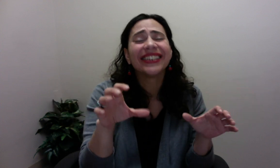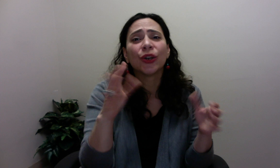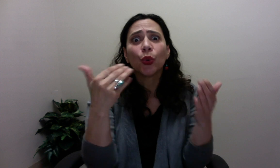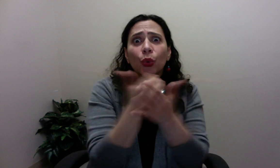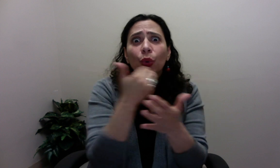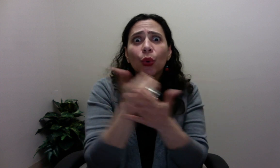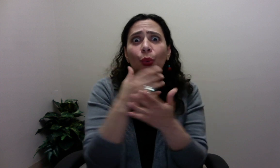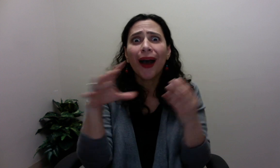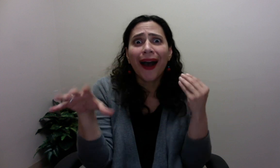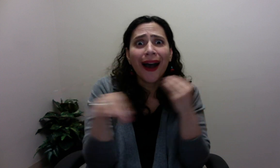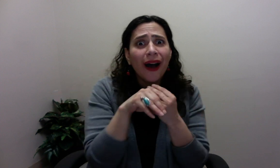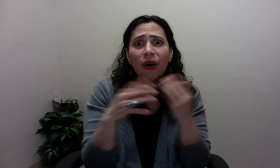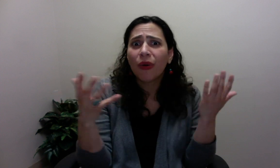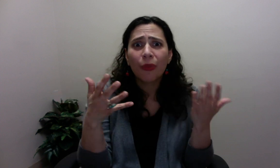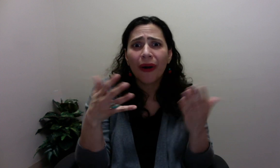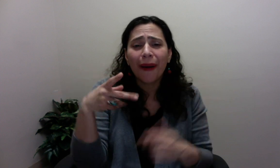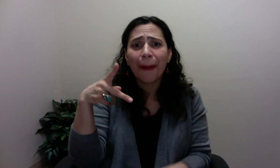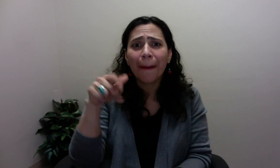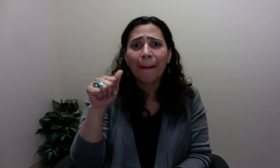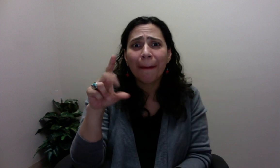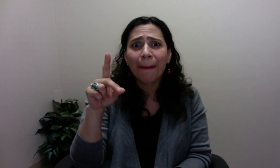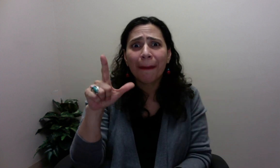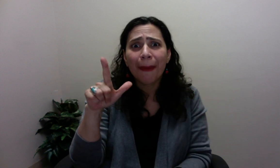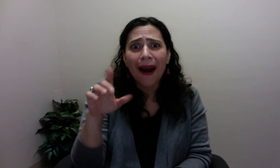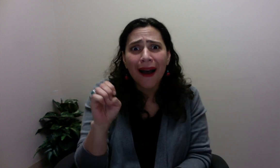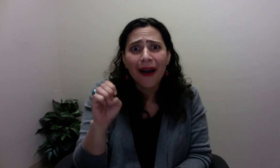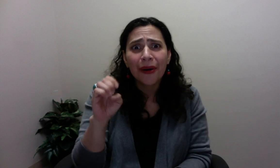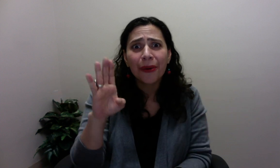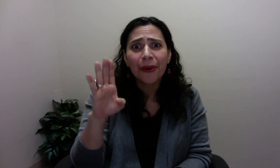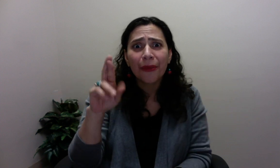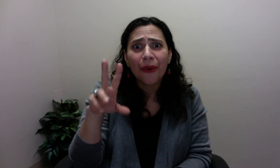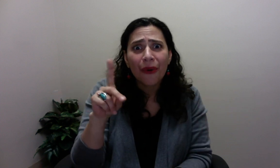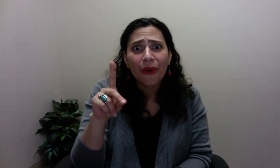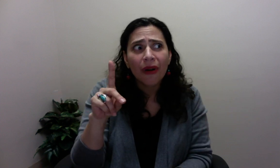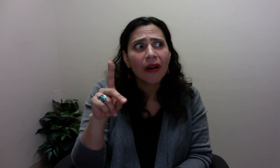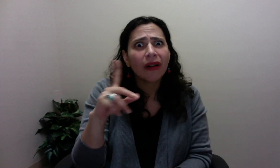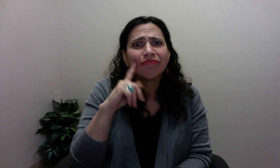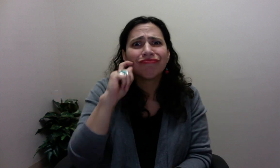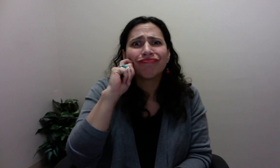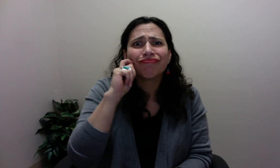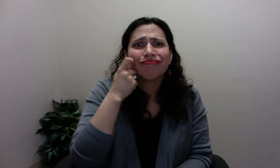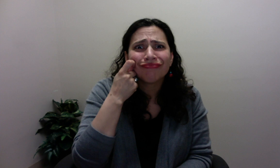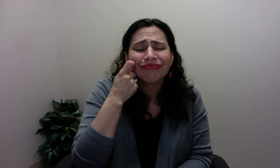The camp facility also launch new Stand up paddle board. It is cool.